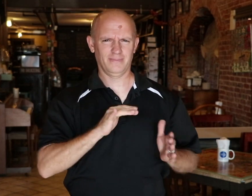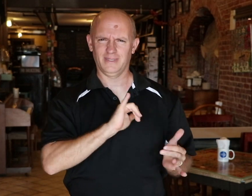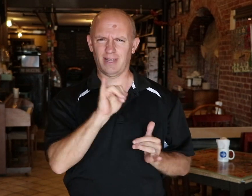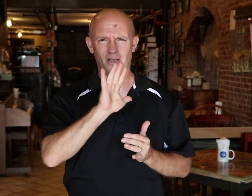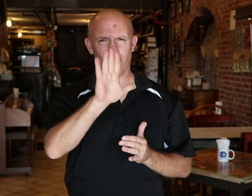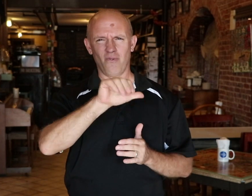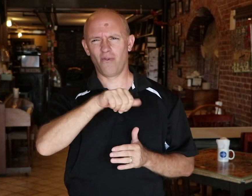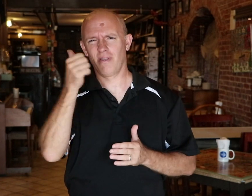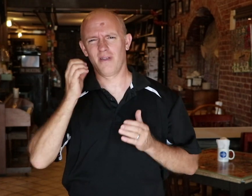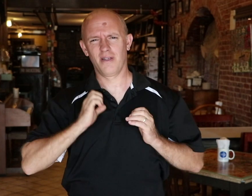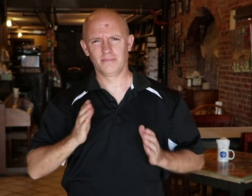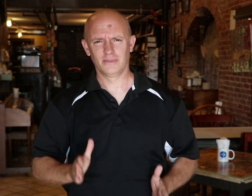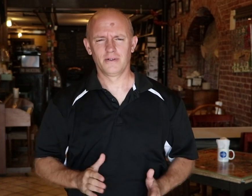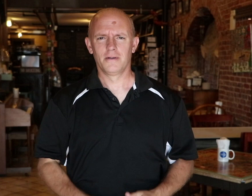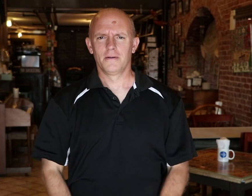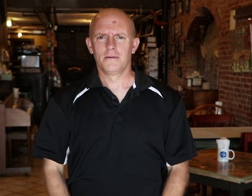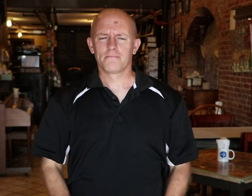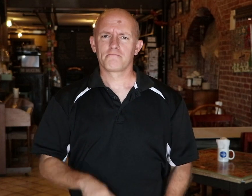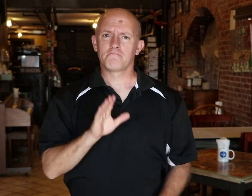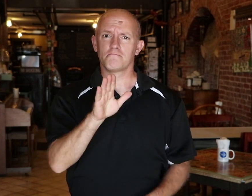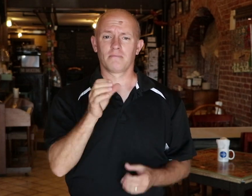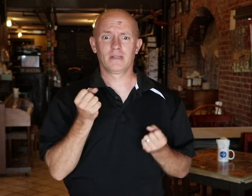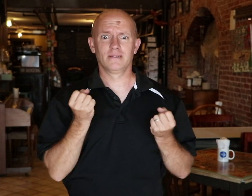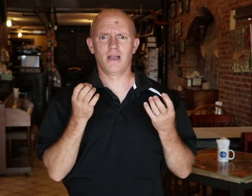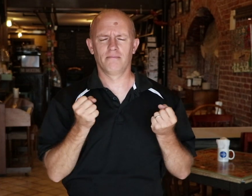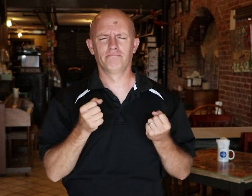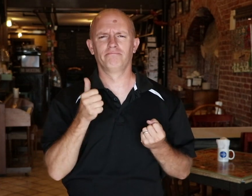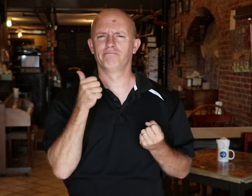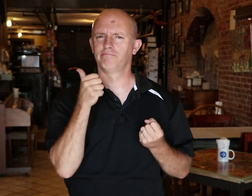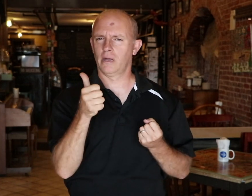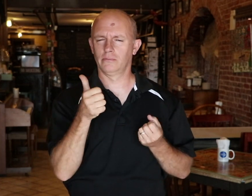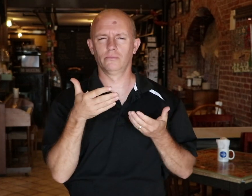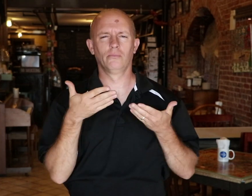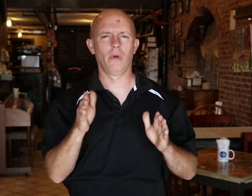Your deaf customers are just the same as your other customers. Signing is the best way